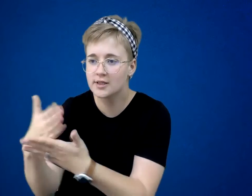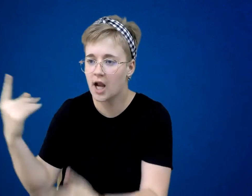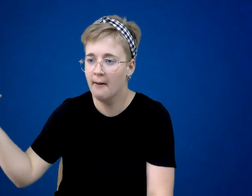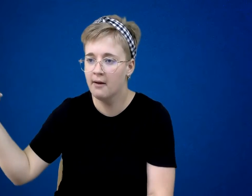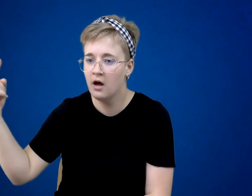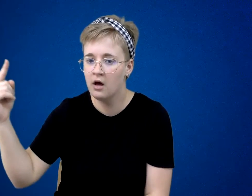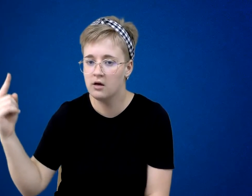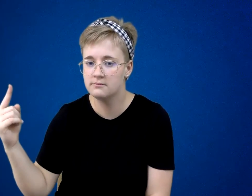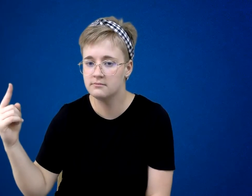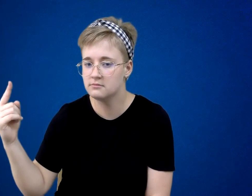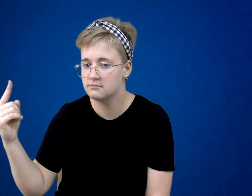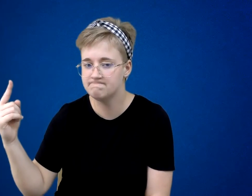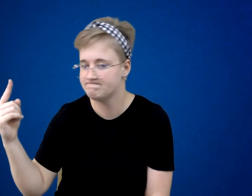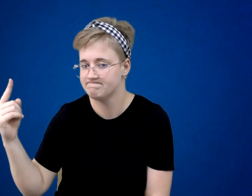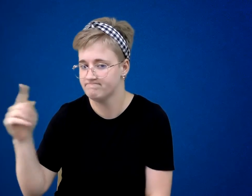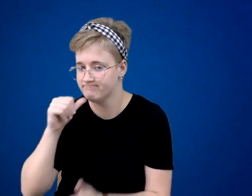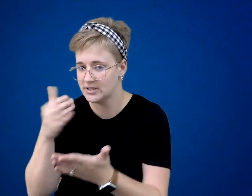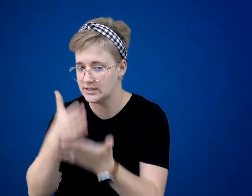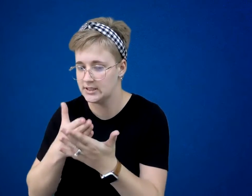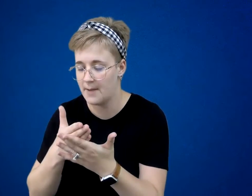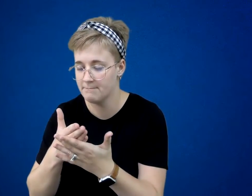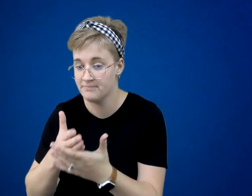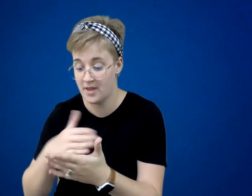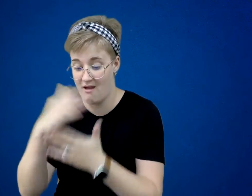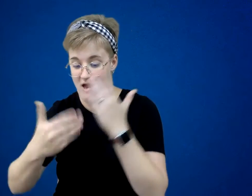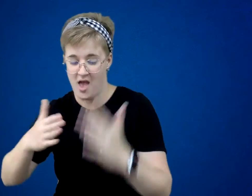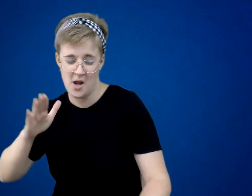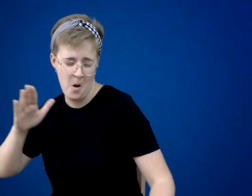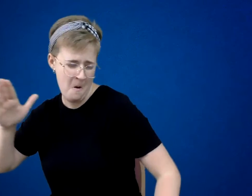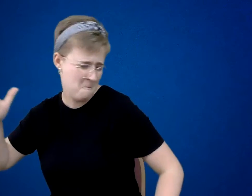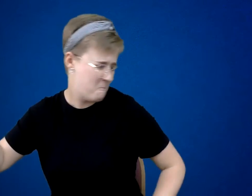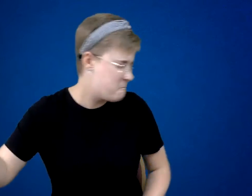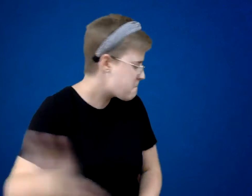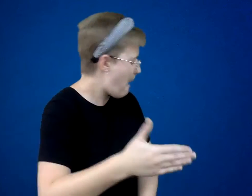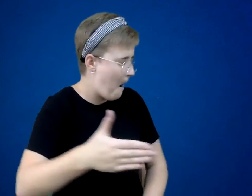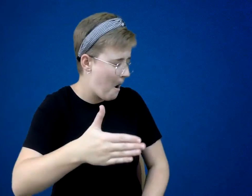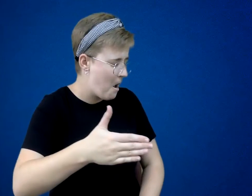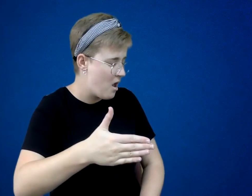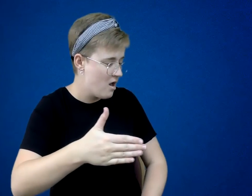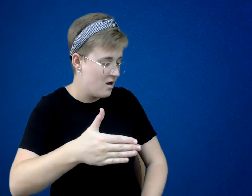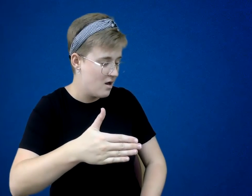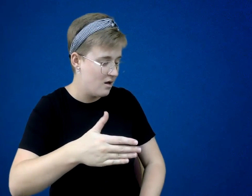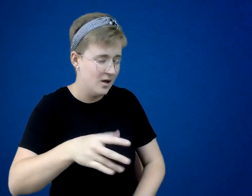But it didn’t stop. A hand hit little Willyrightinthe face, sending him over backward.